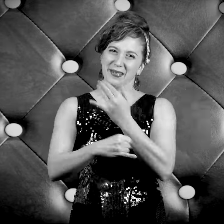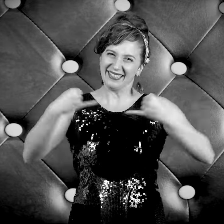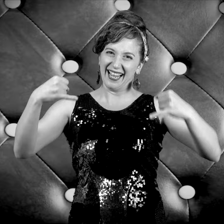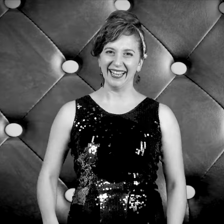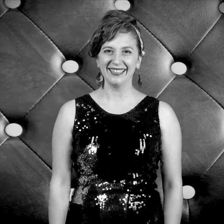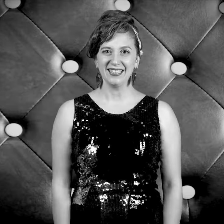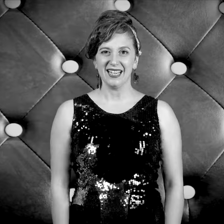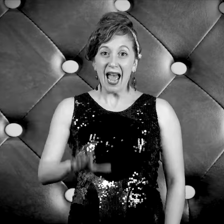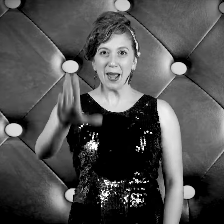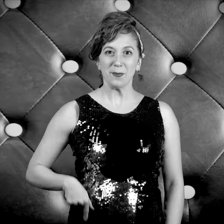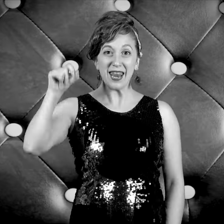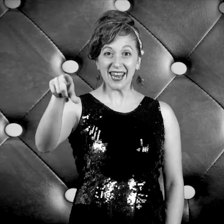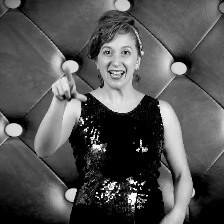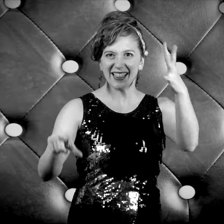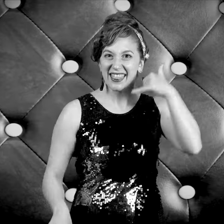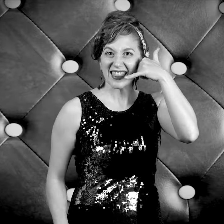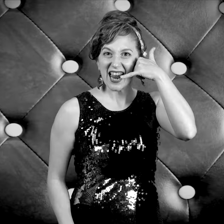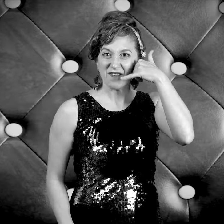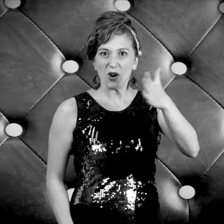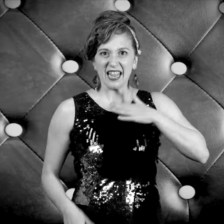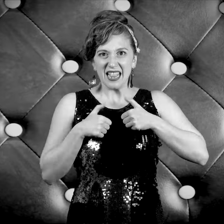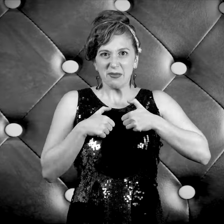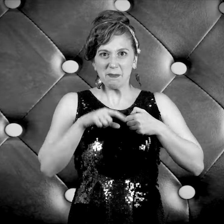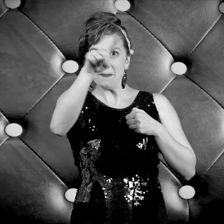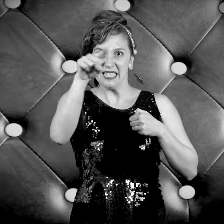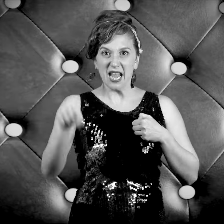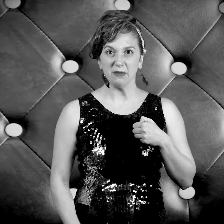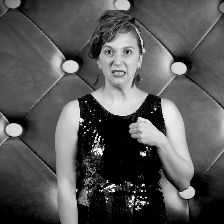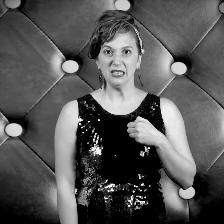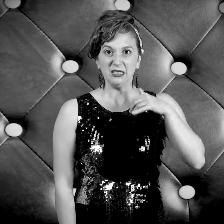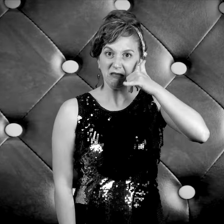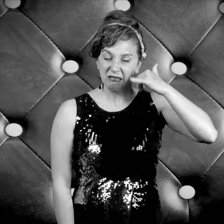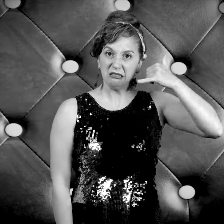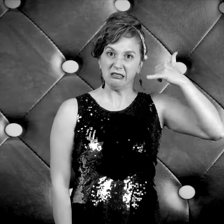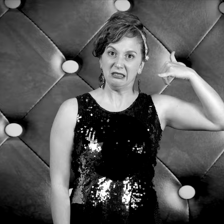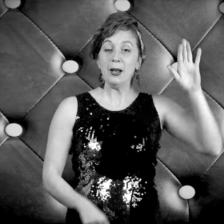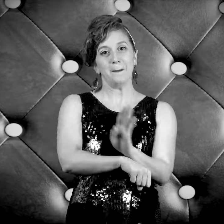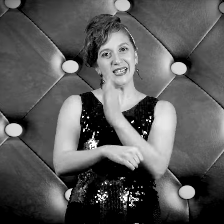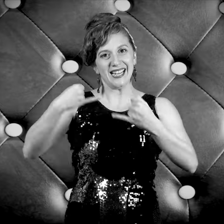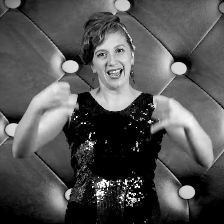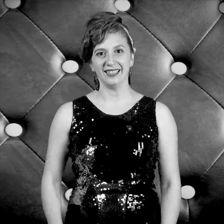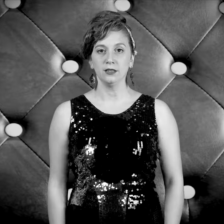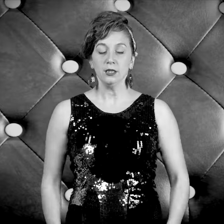Busy line I put a nickel in the telephone, I dialled my baby’s number Got a brrr, brrr, brrr, brrr, busy line